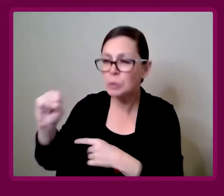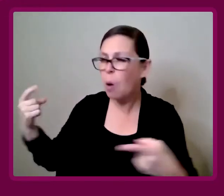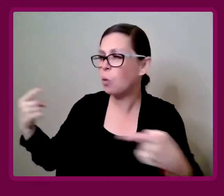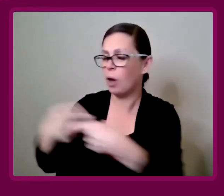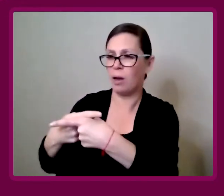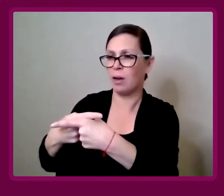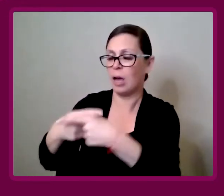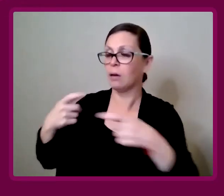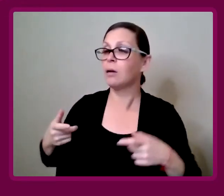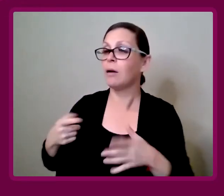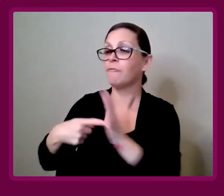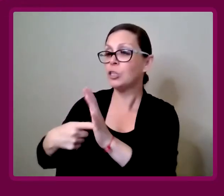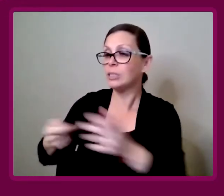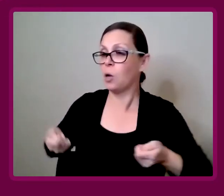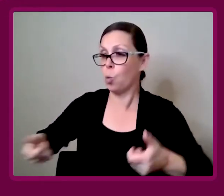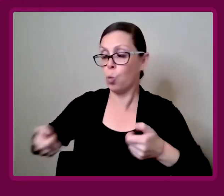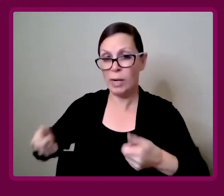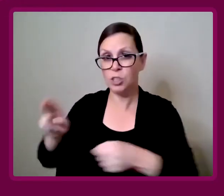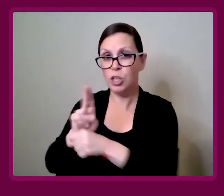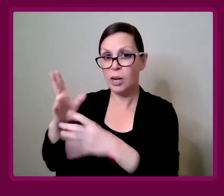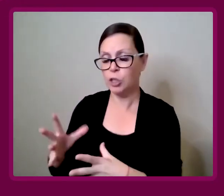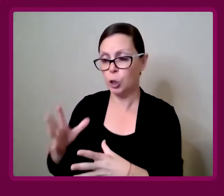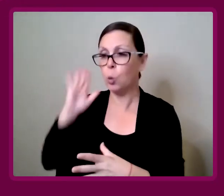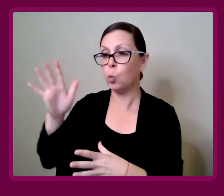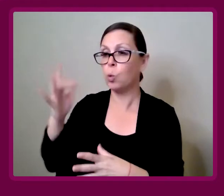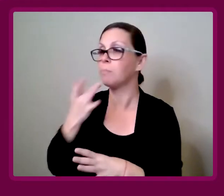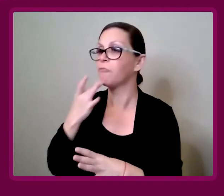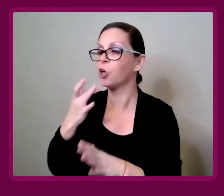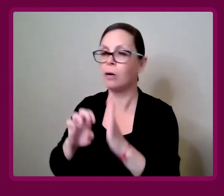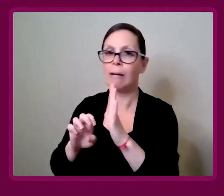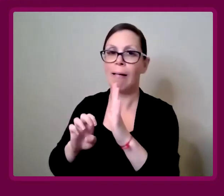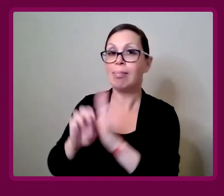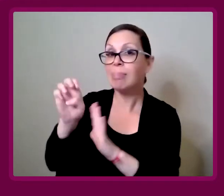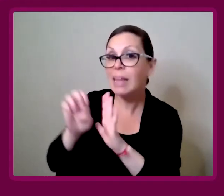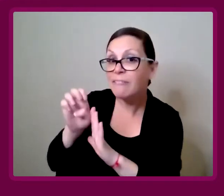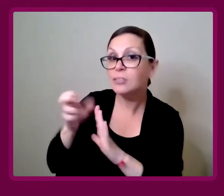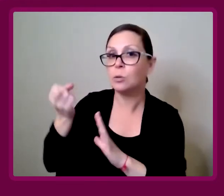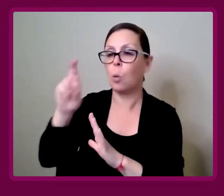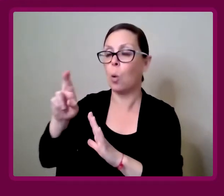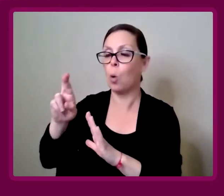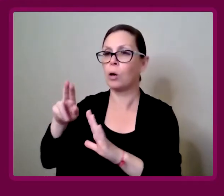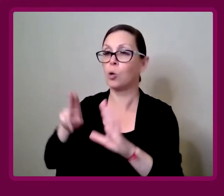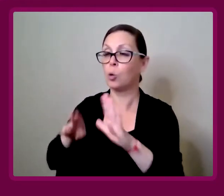A wheelchair user is generally going to prefer a lift, or a ramp.